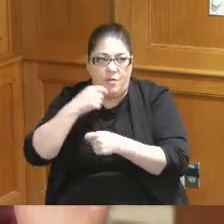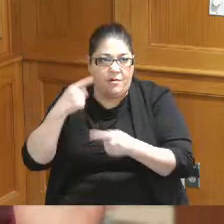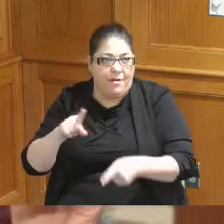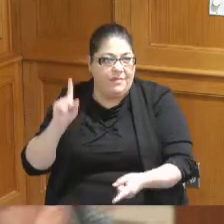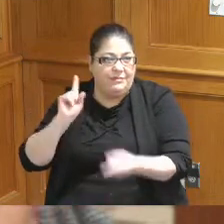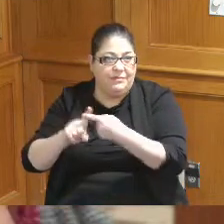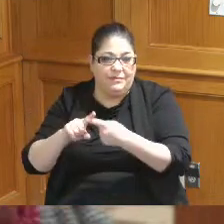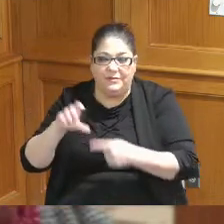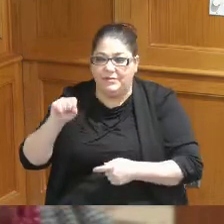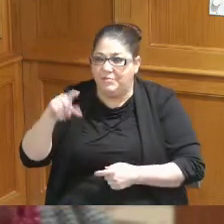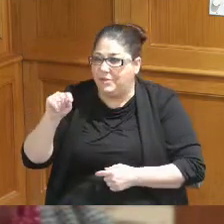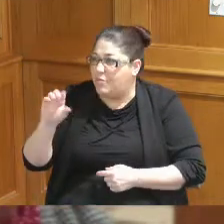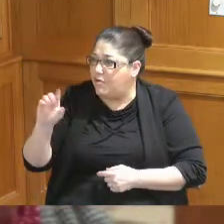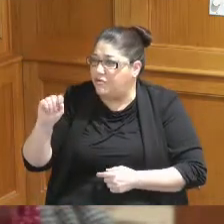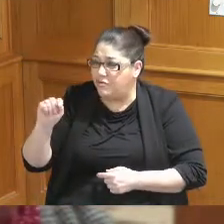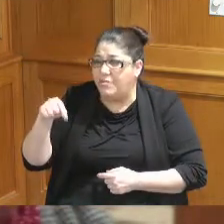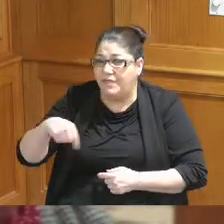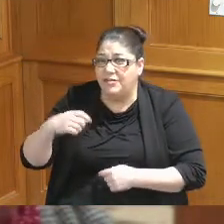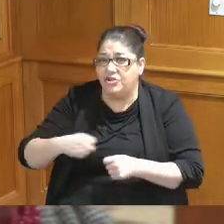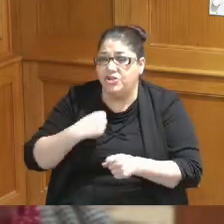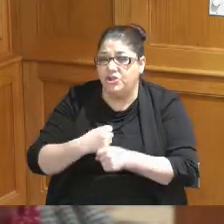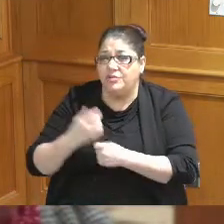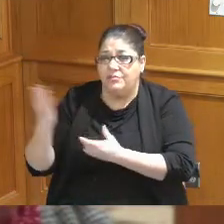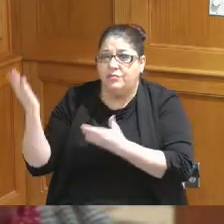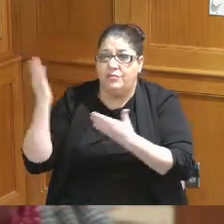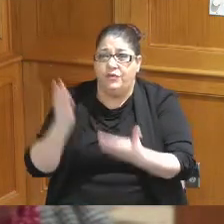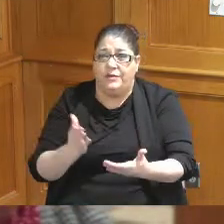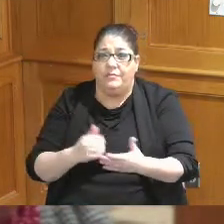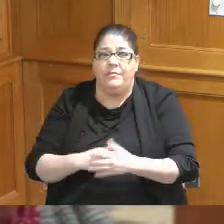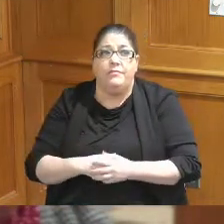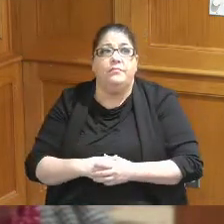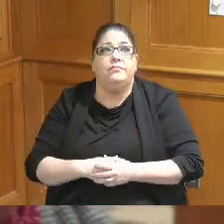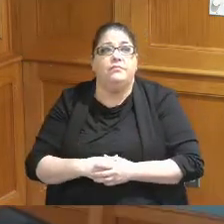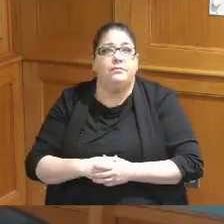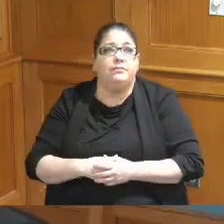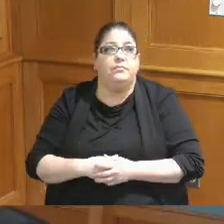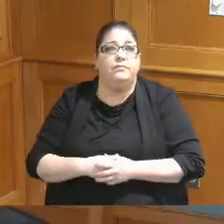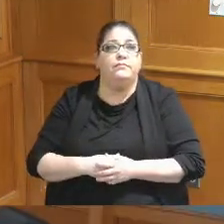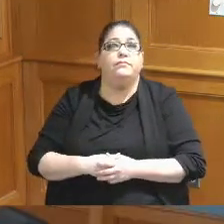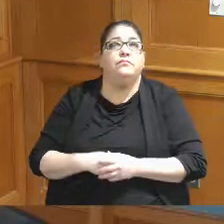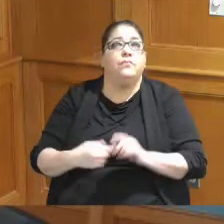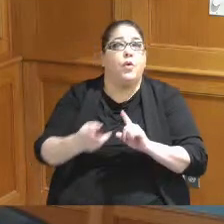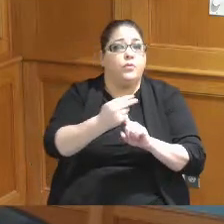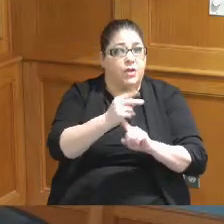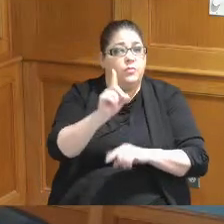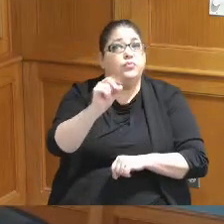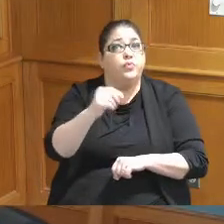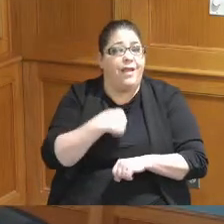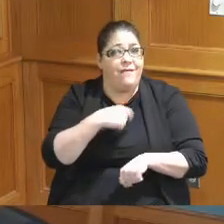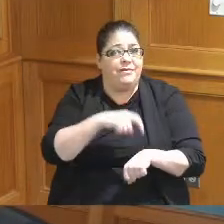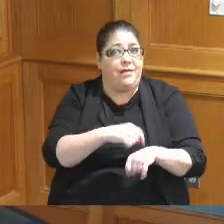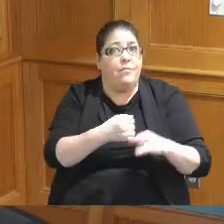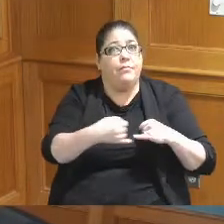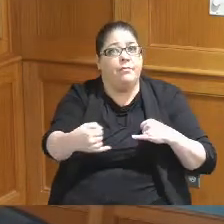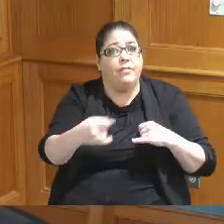September October of this year there is a time frame for the hotel we've got some deadlines